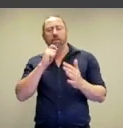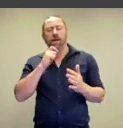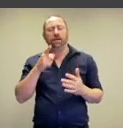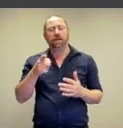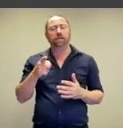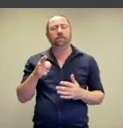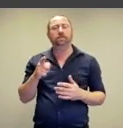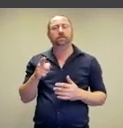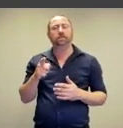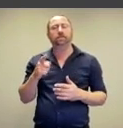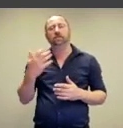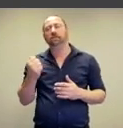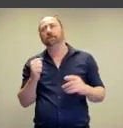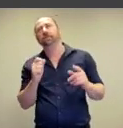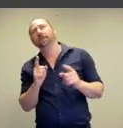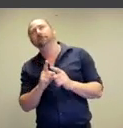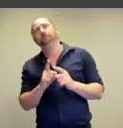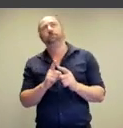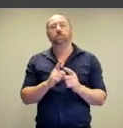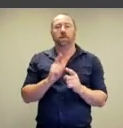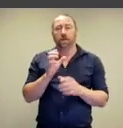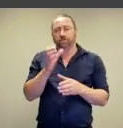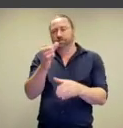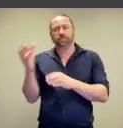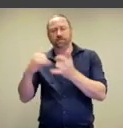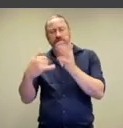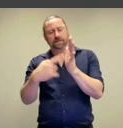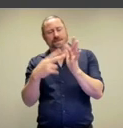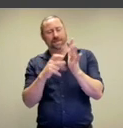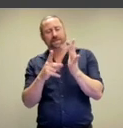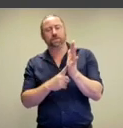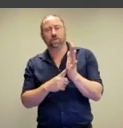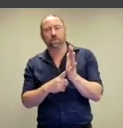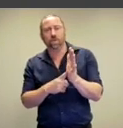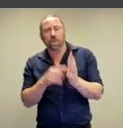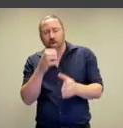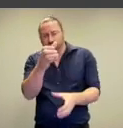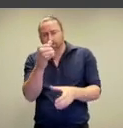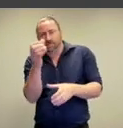and in Dale Harding's work, we have